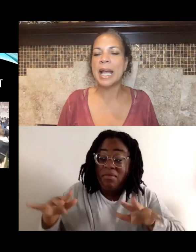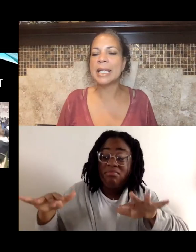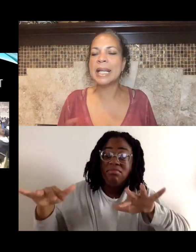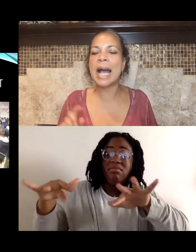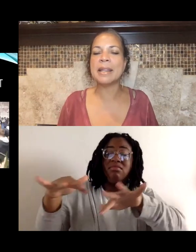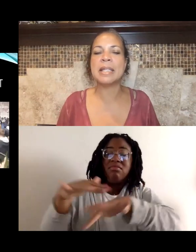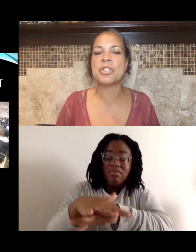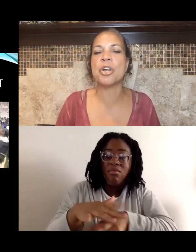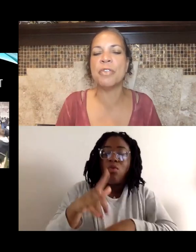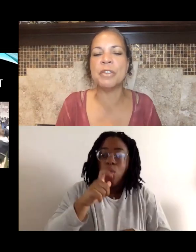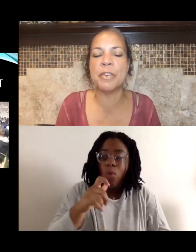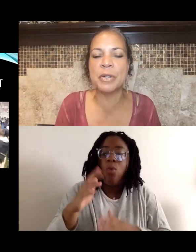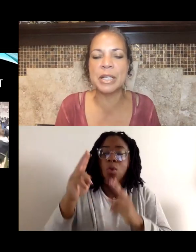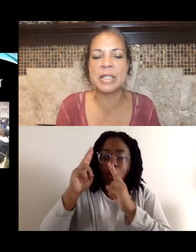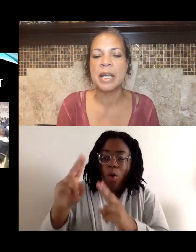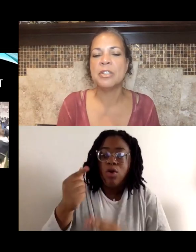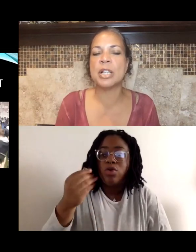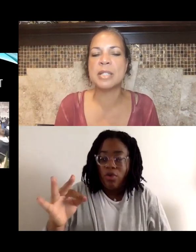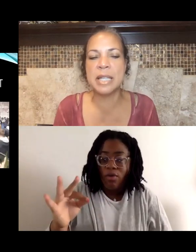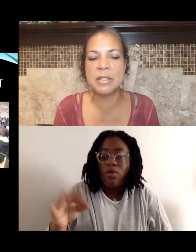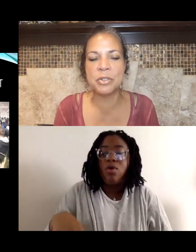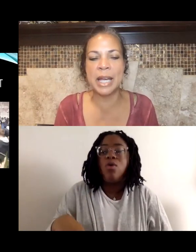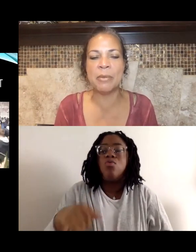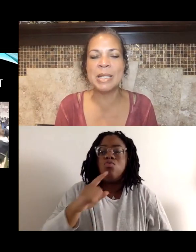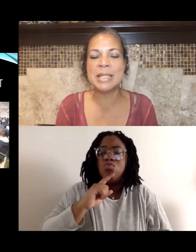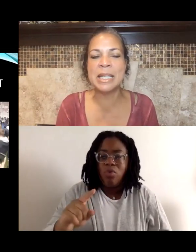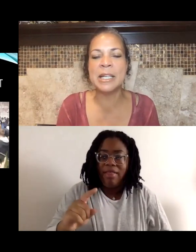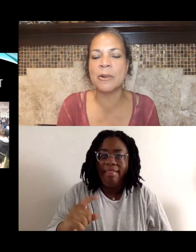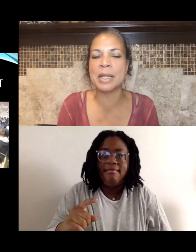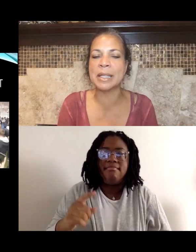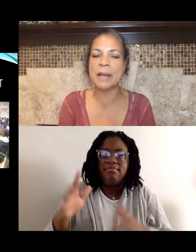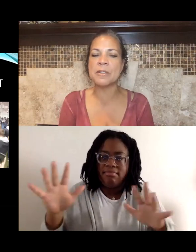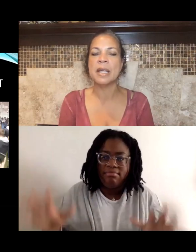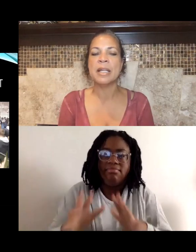and got this Chauvin verdict just yesterday. We see here on the left,